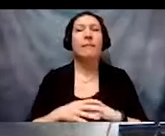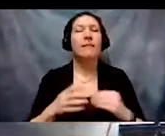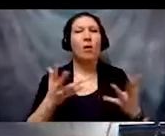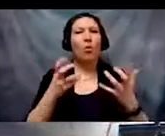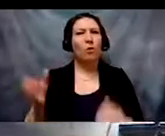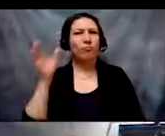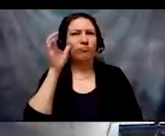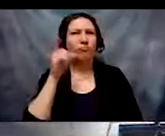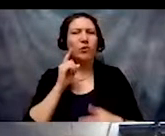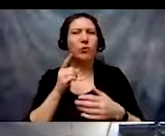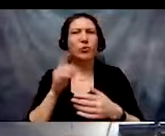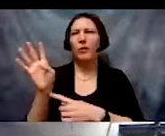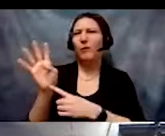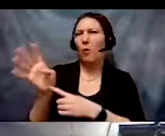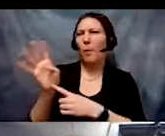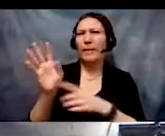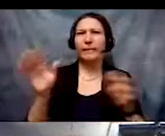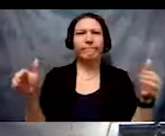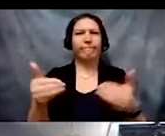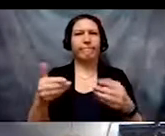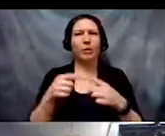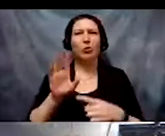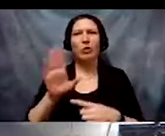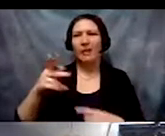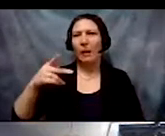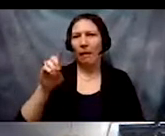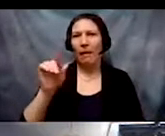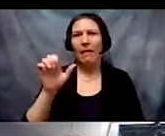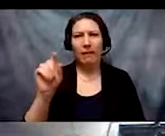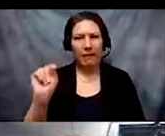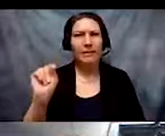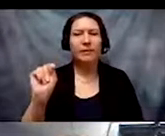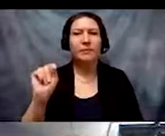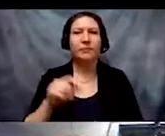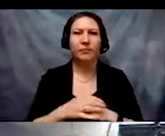at least the 4-minute introduction to Ibram X. Kendi's first